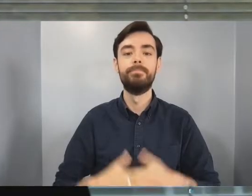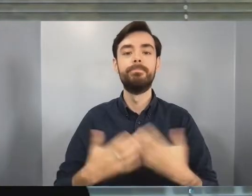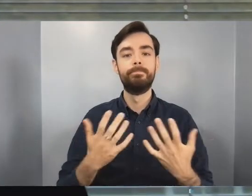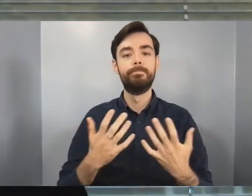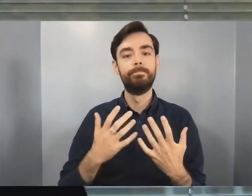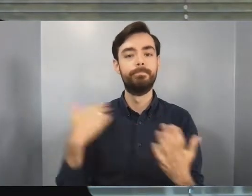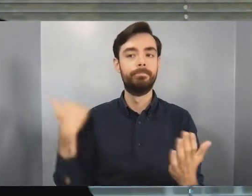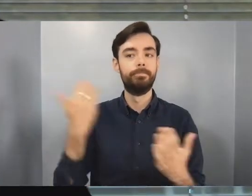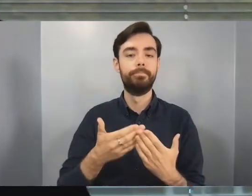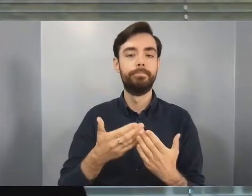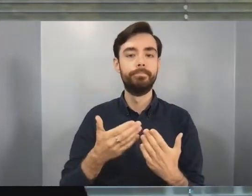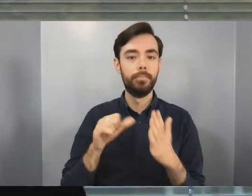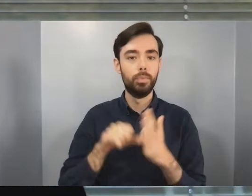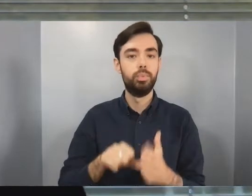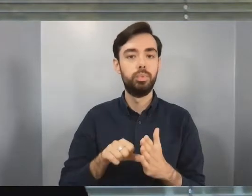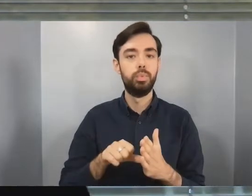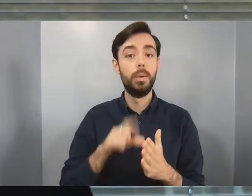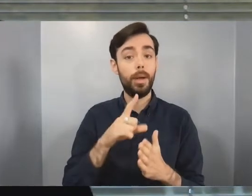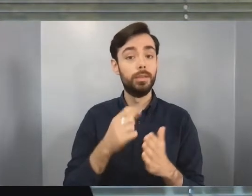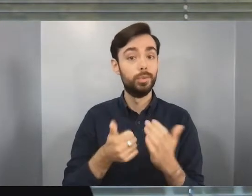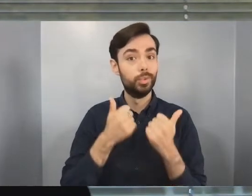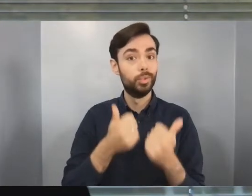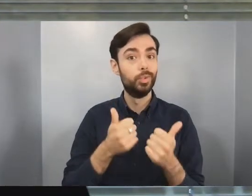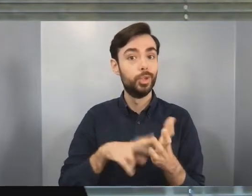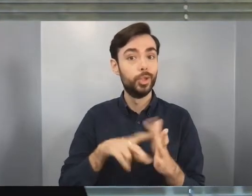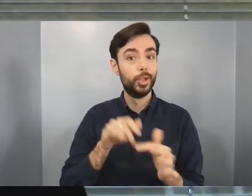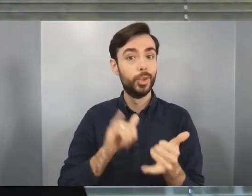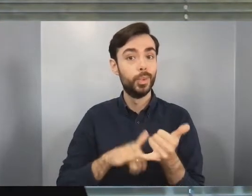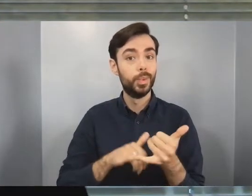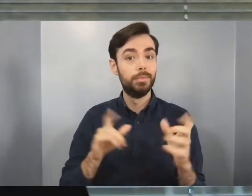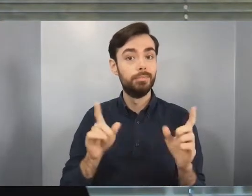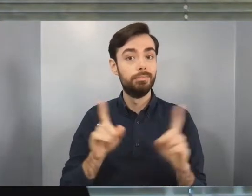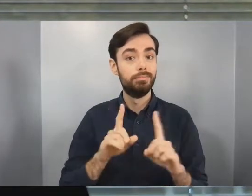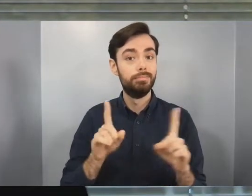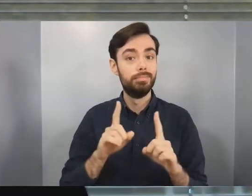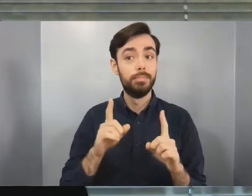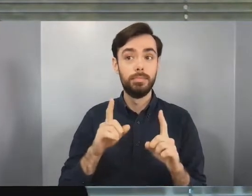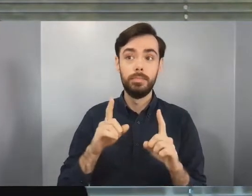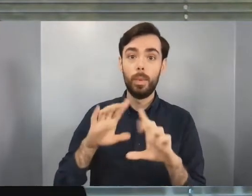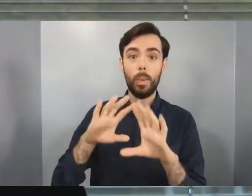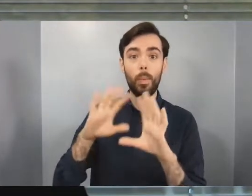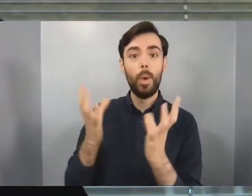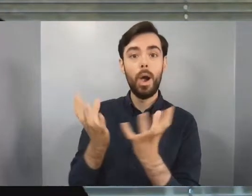you are going into a world in flux, into a world that's changing, and I think you therefore